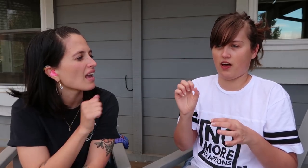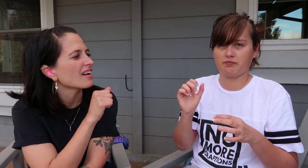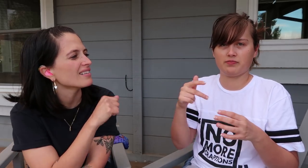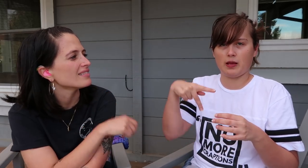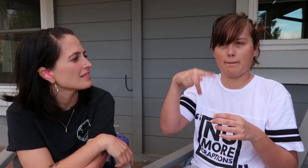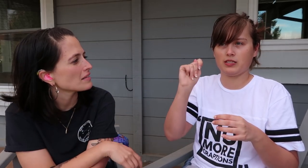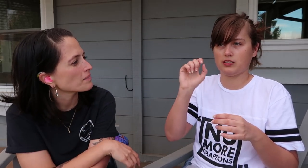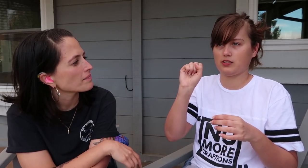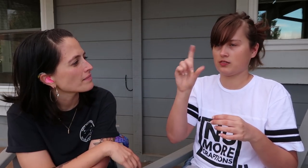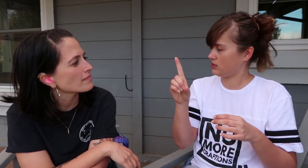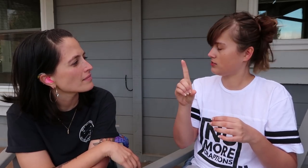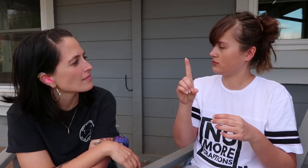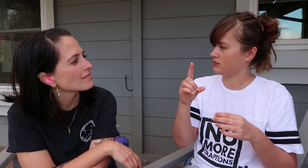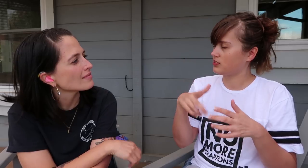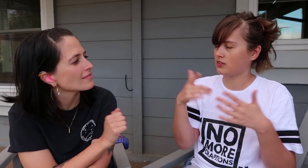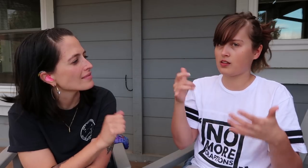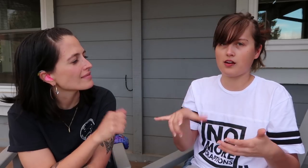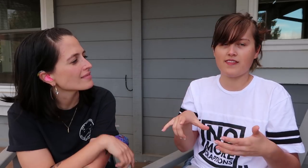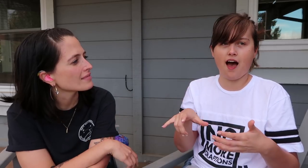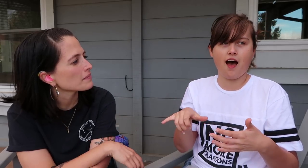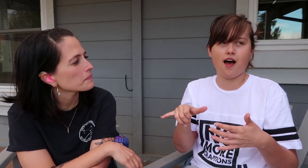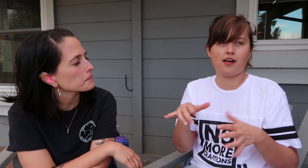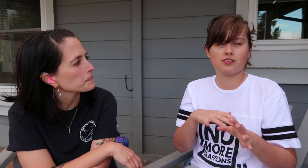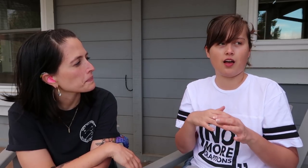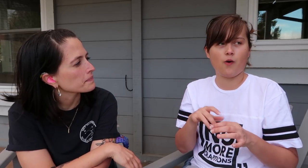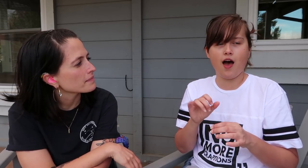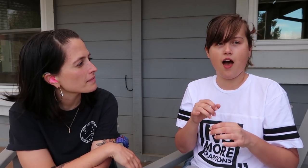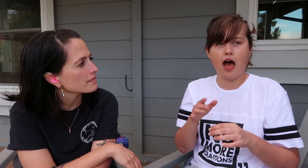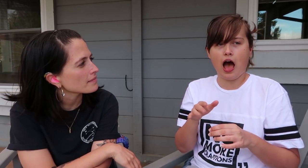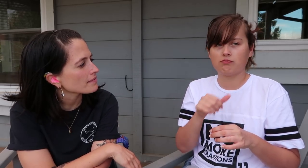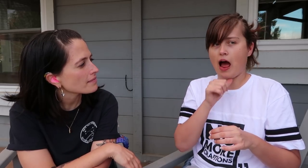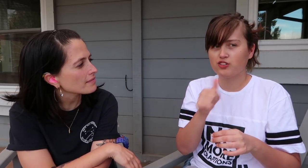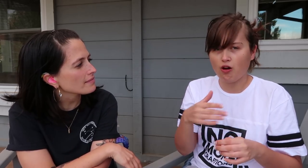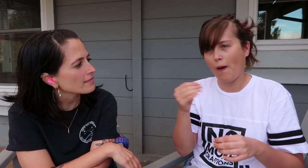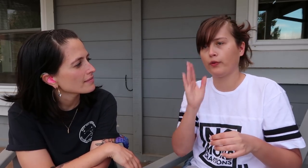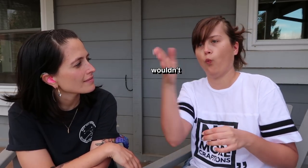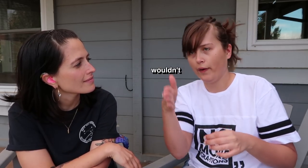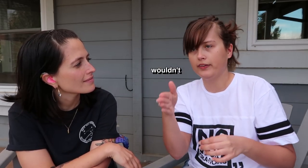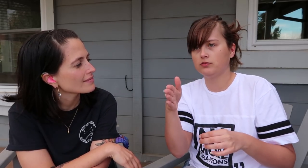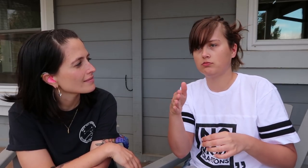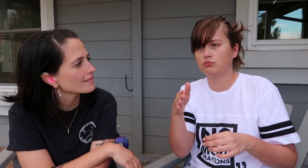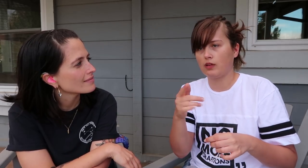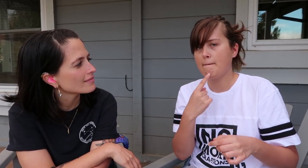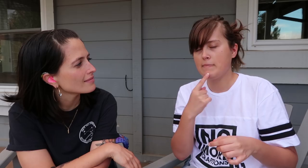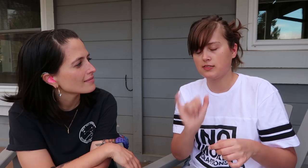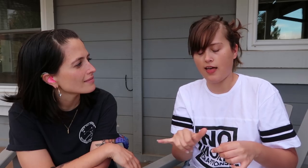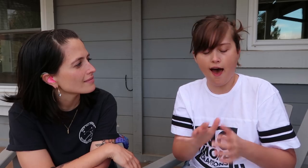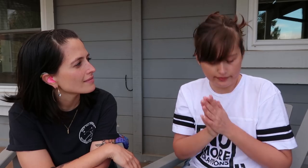There’s a lot of PTSD with that. So I don’t and wouldn’t miss that.